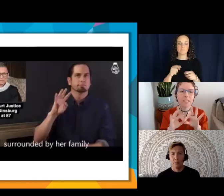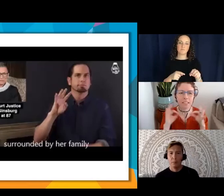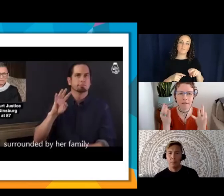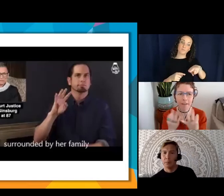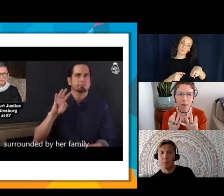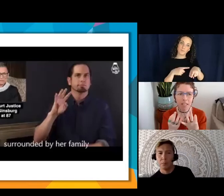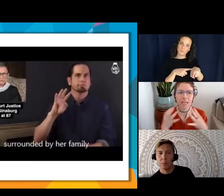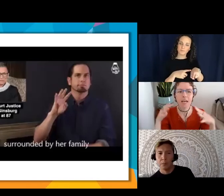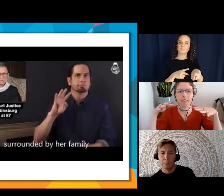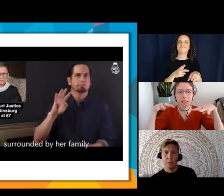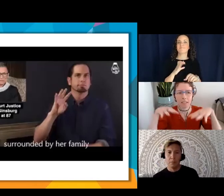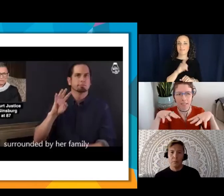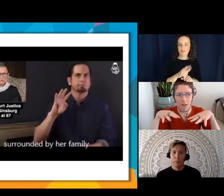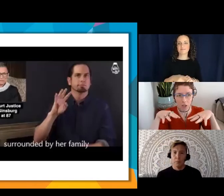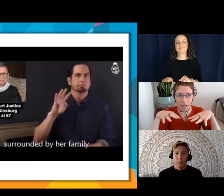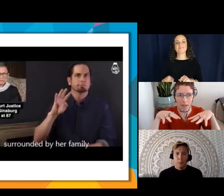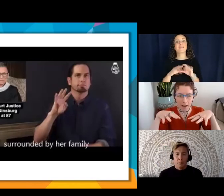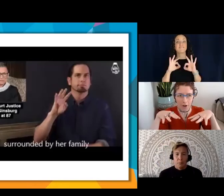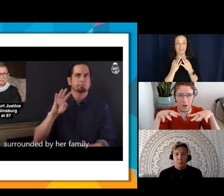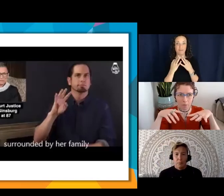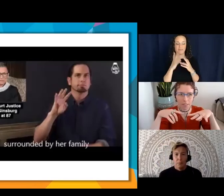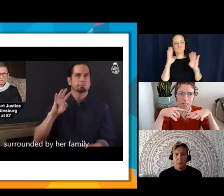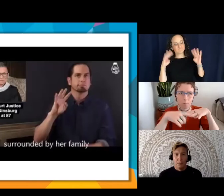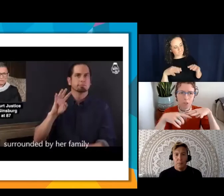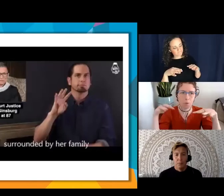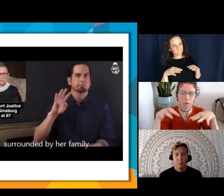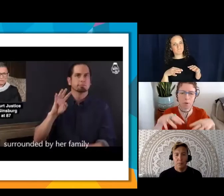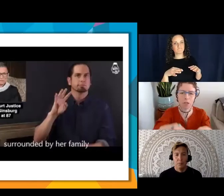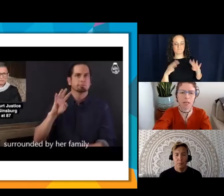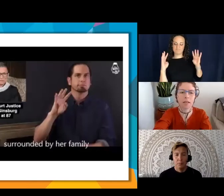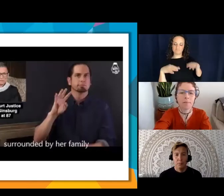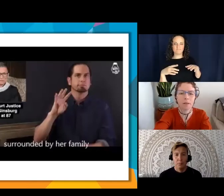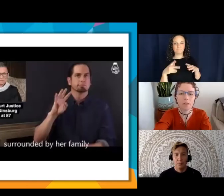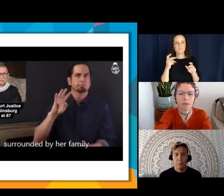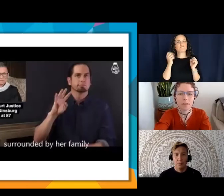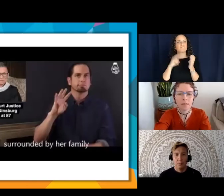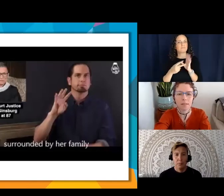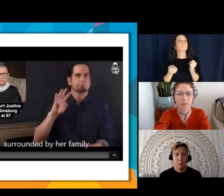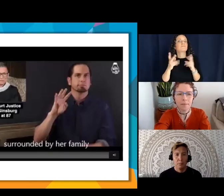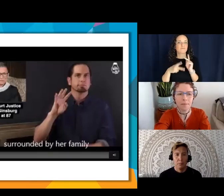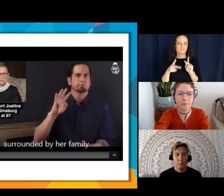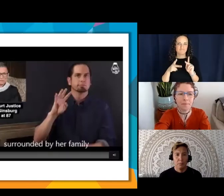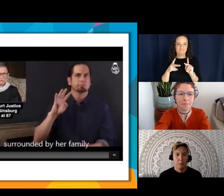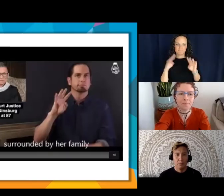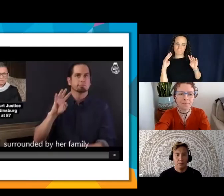to sign FAMILY and then he's going to sign LOOKING AT HER - this is like multiple people looking.